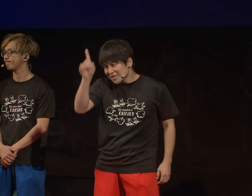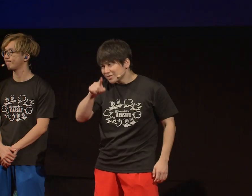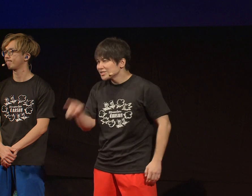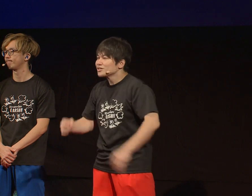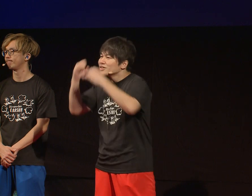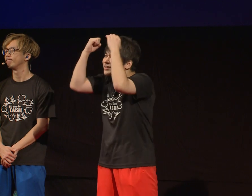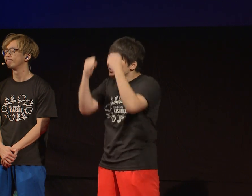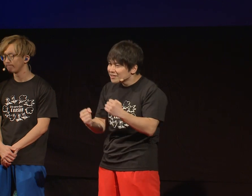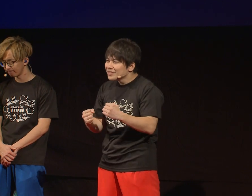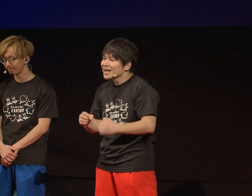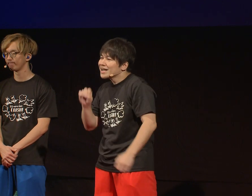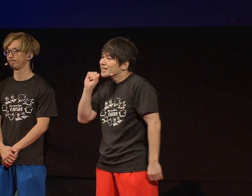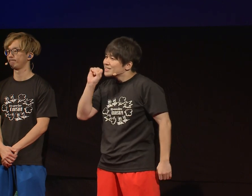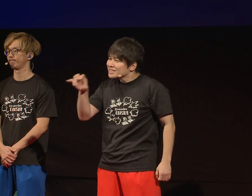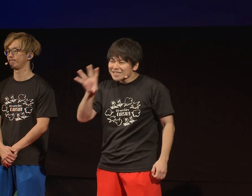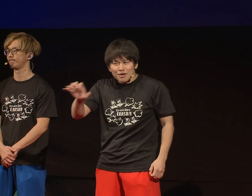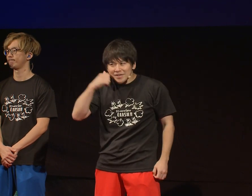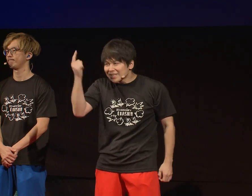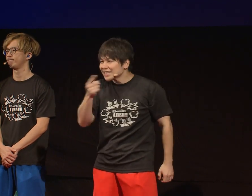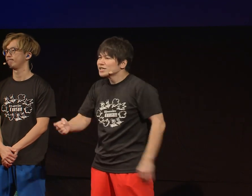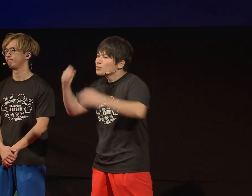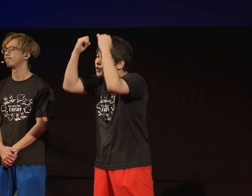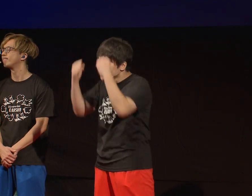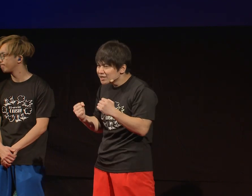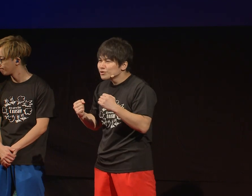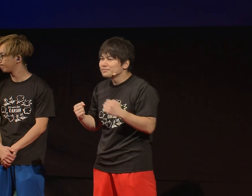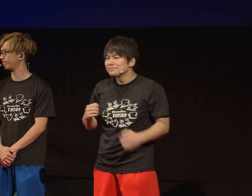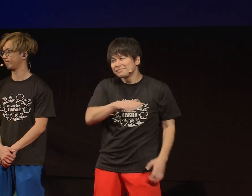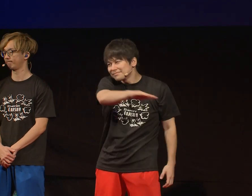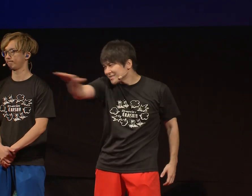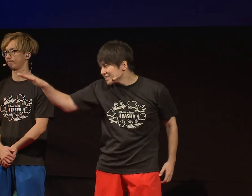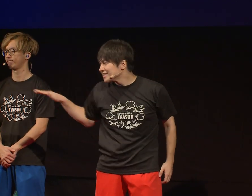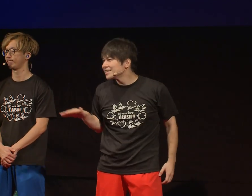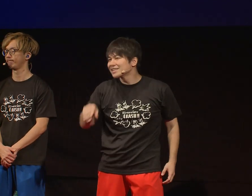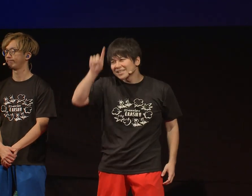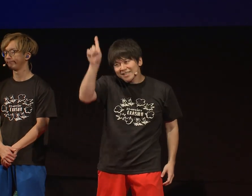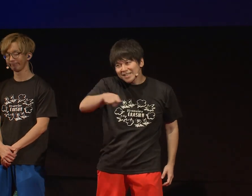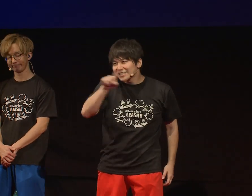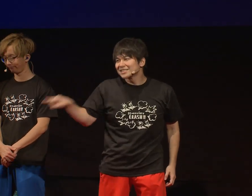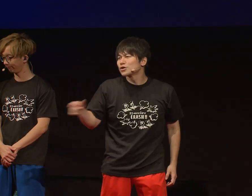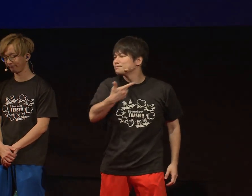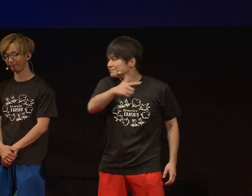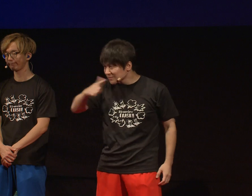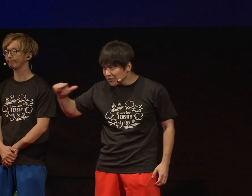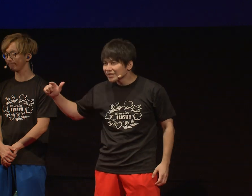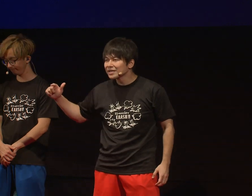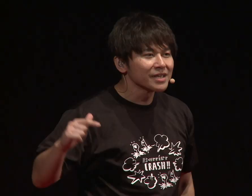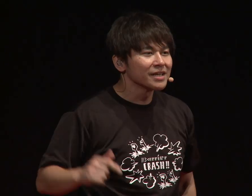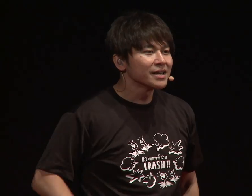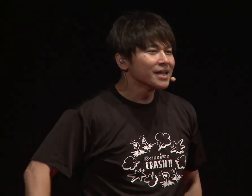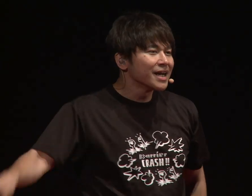and there are deaf people that can talk and deaf people that can't. Every one of them is different.